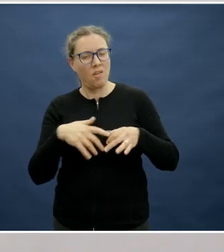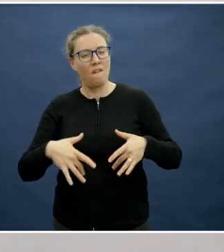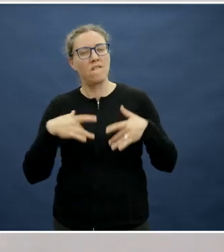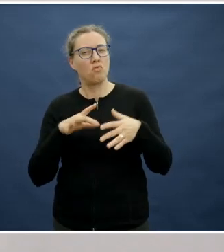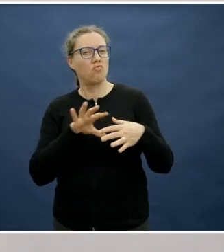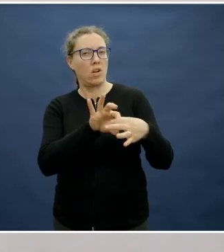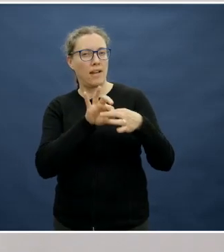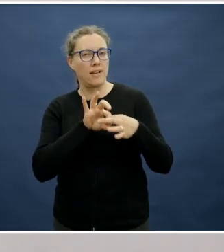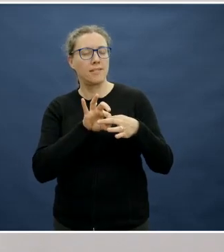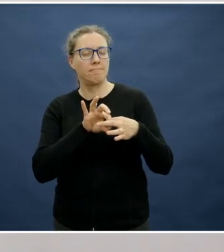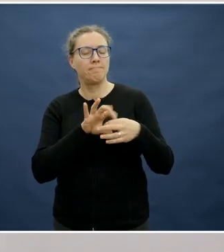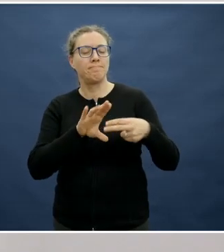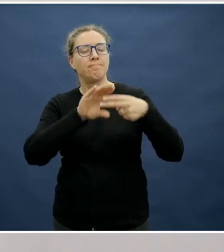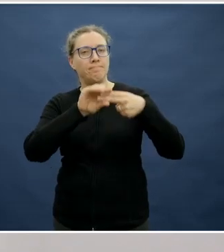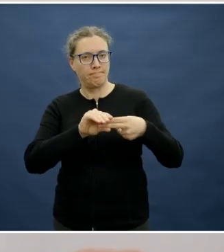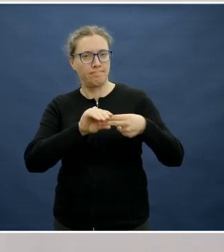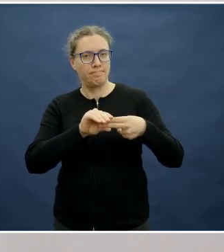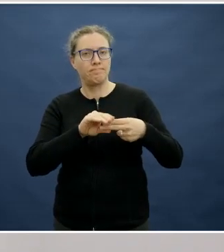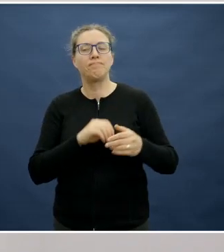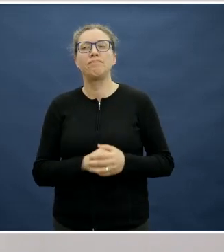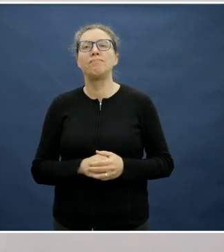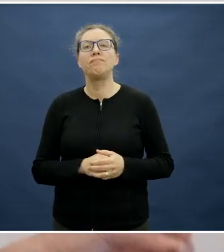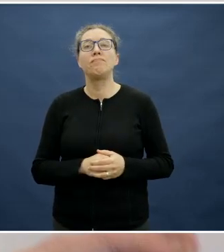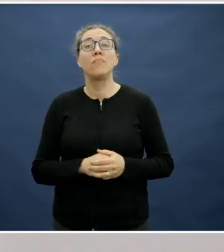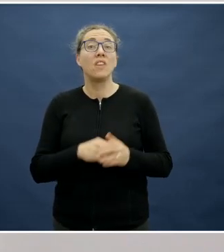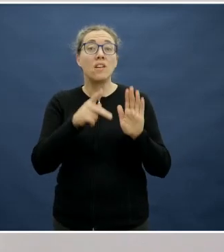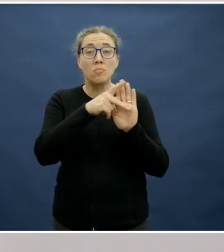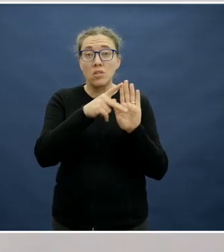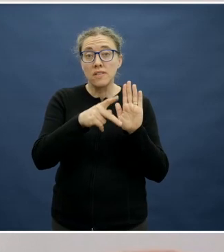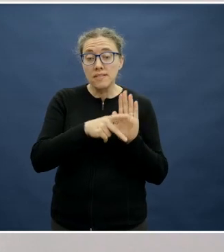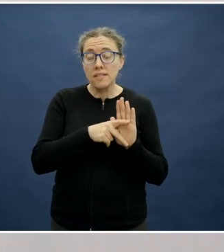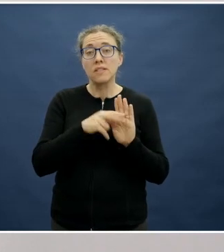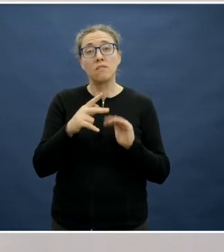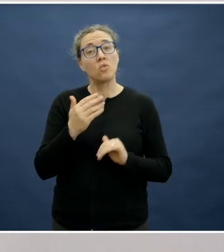The first is wondering about the place of policy frameworks regarding school canteen